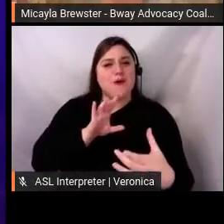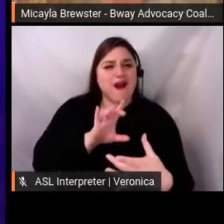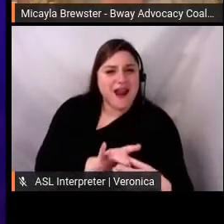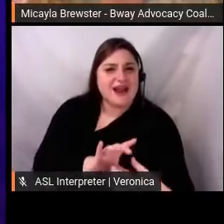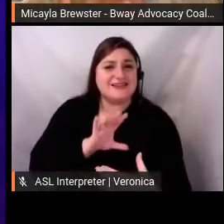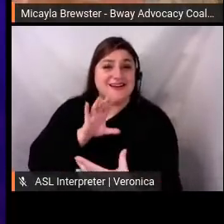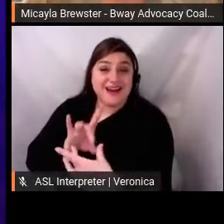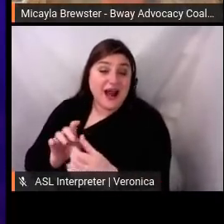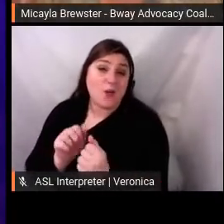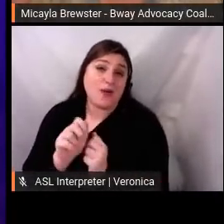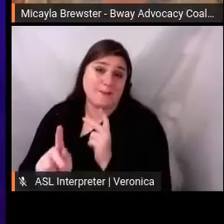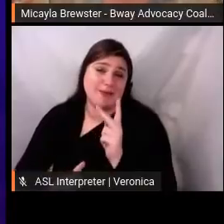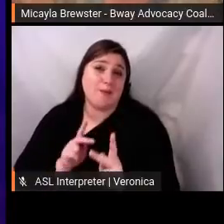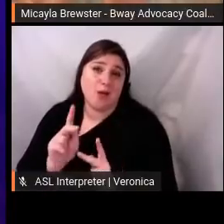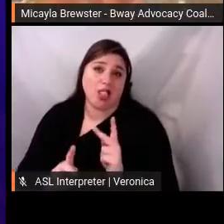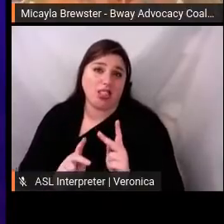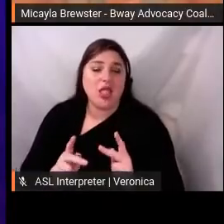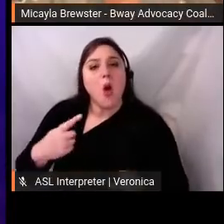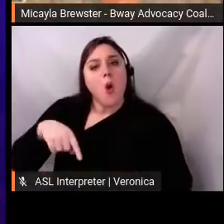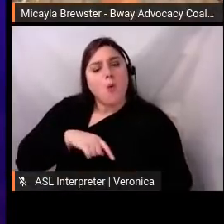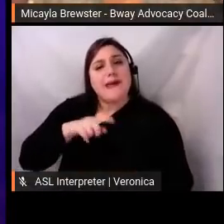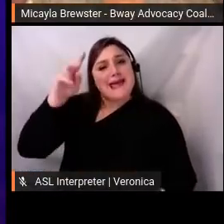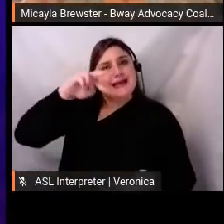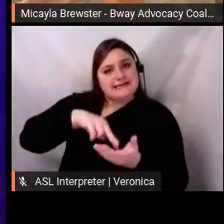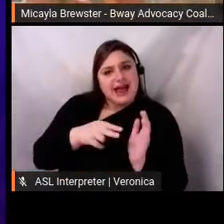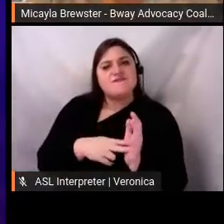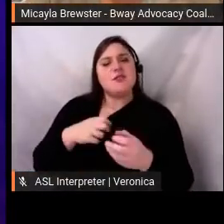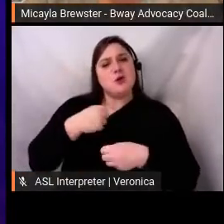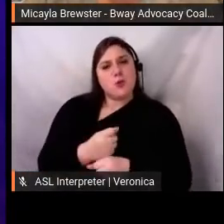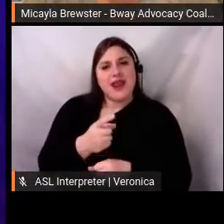them to share boring information about another live event. But we made